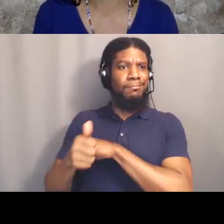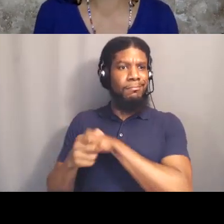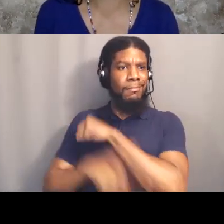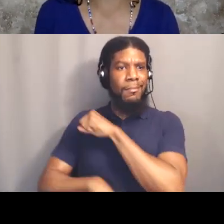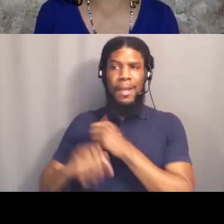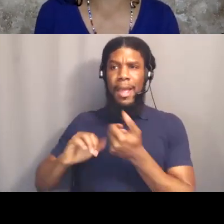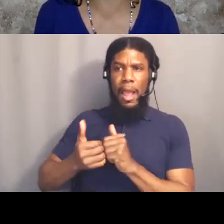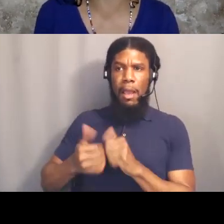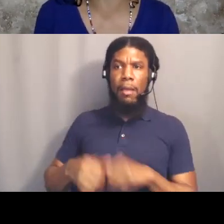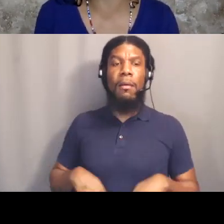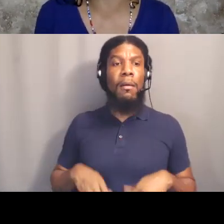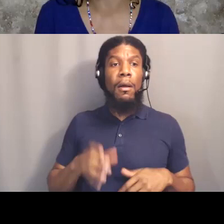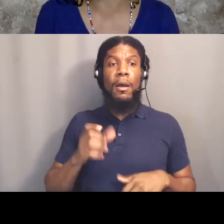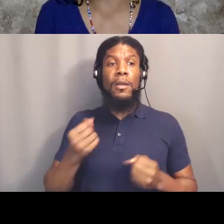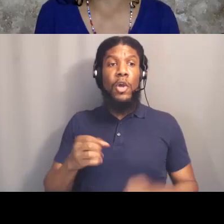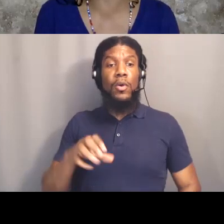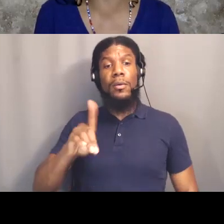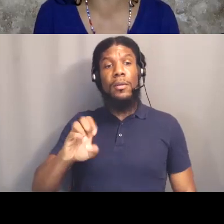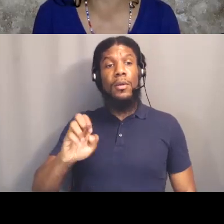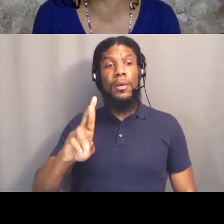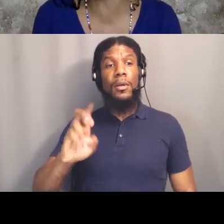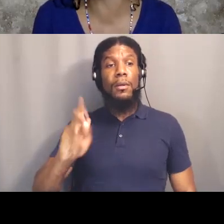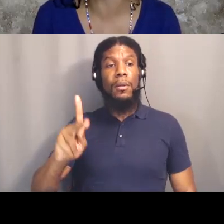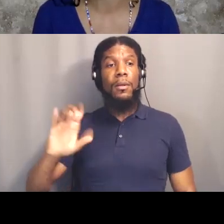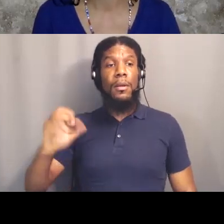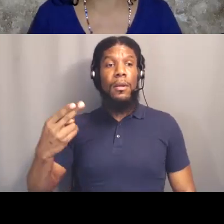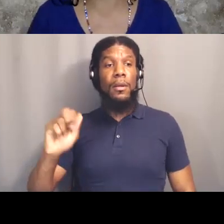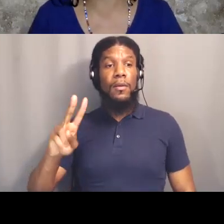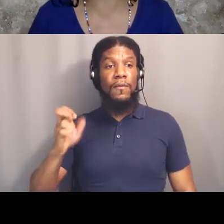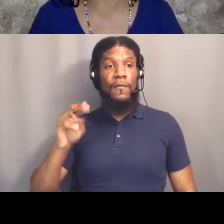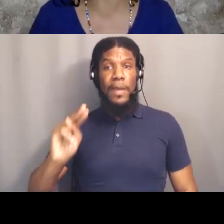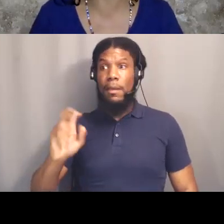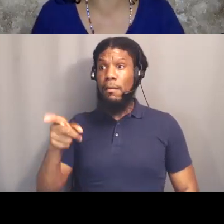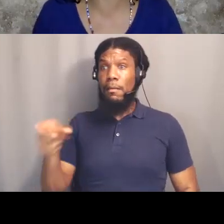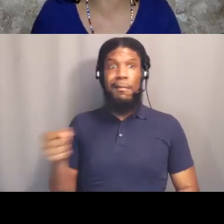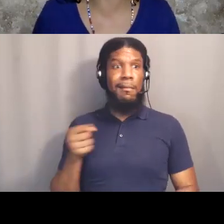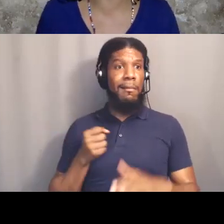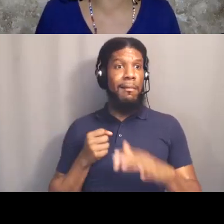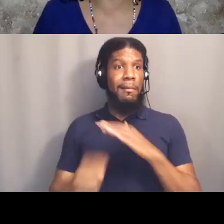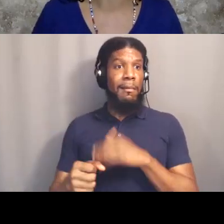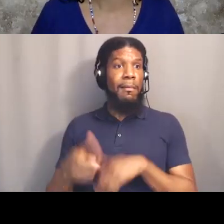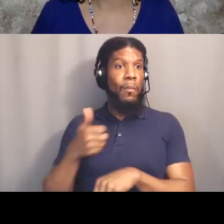with the Derek Chauvin trial, right? The prosecution of Derek Chauvin is absolutely